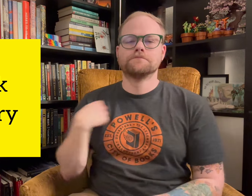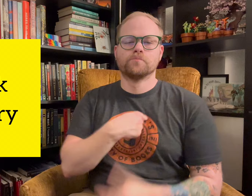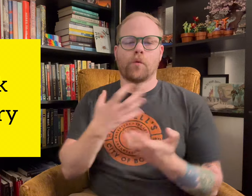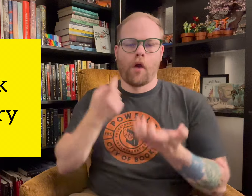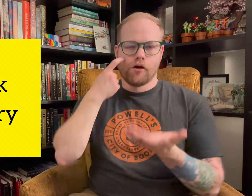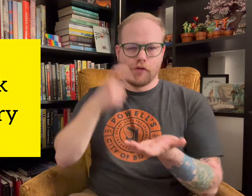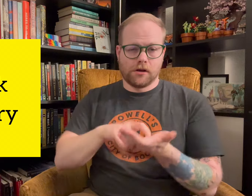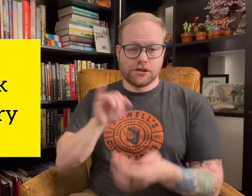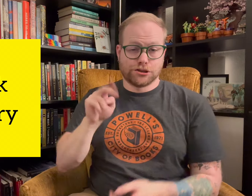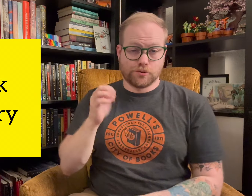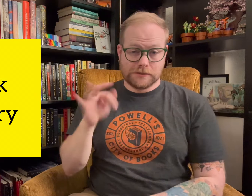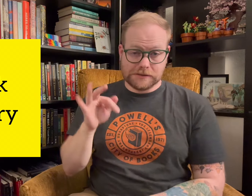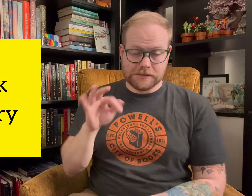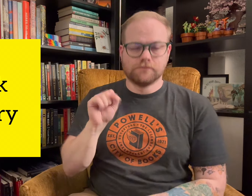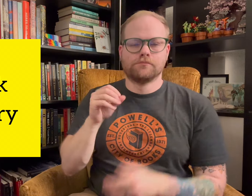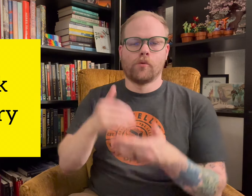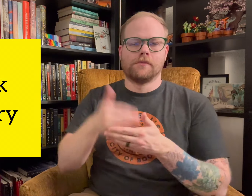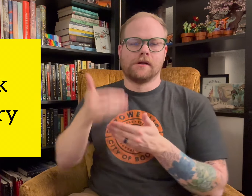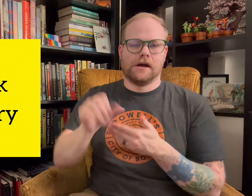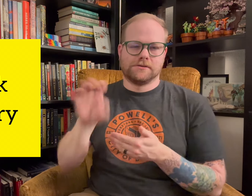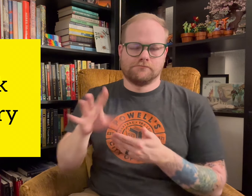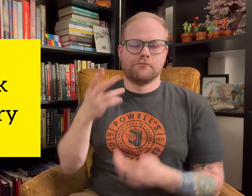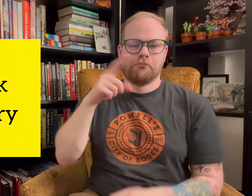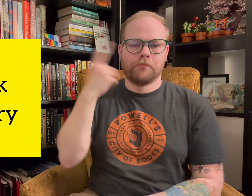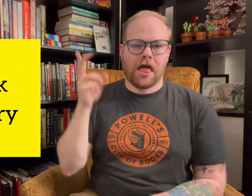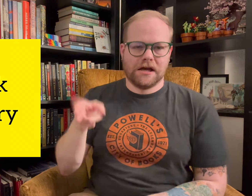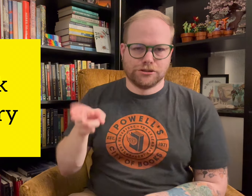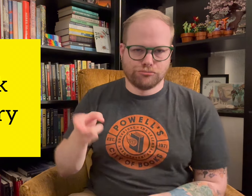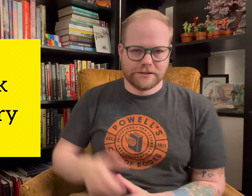We want to recognize Juneteenth, so the next prompt is Black History.